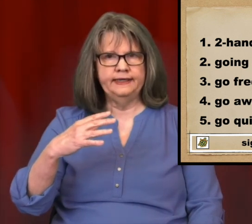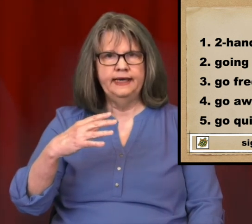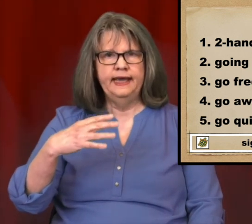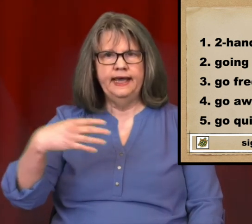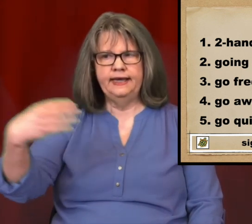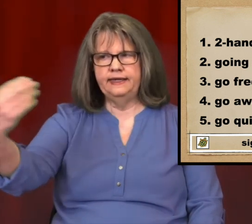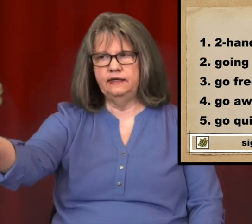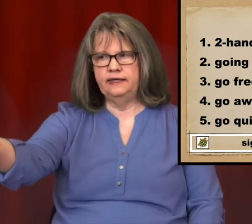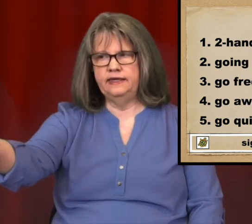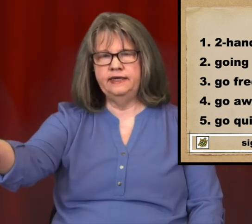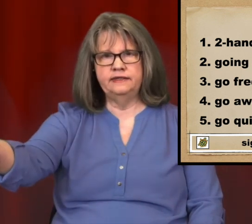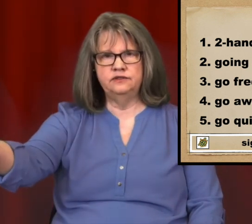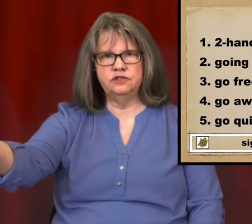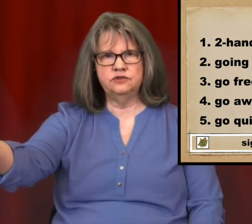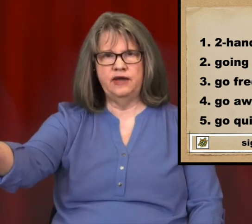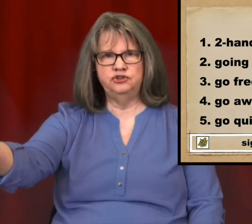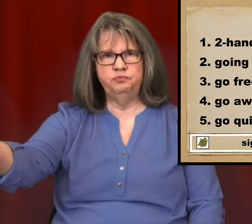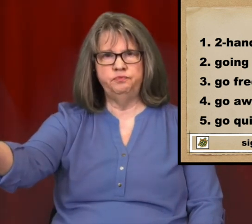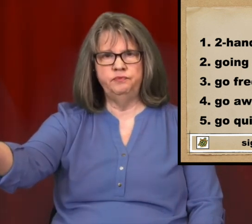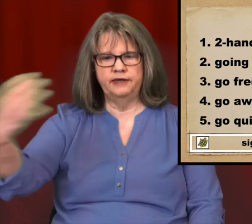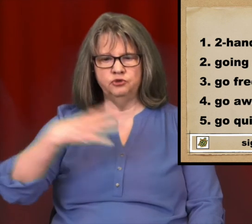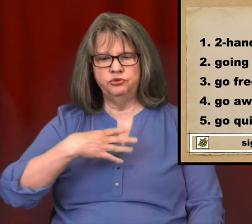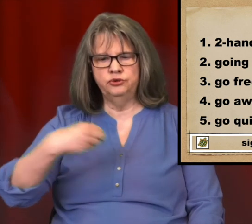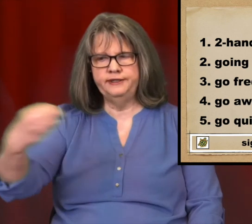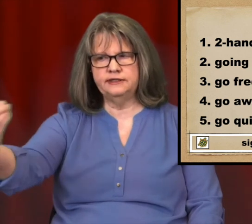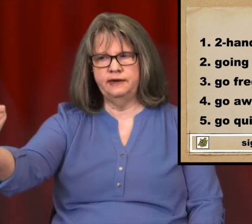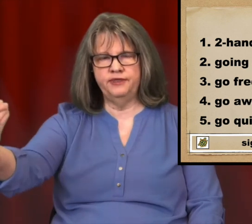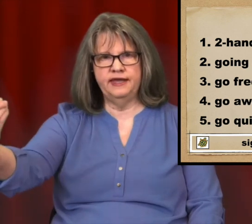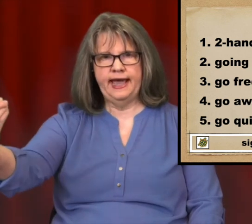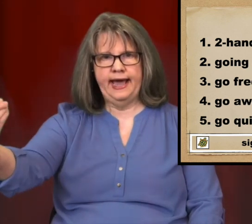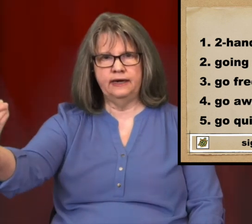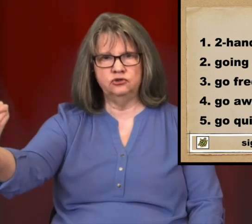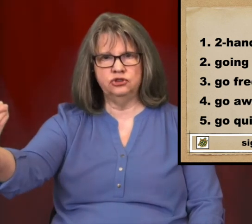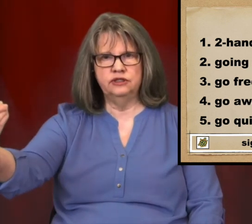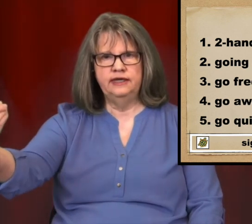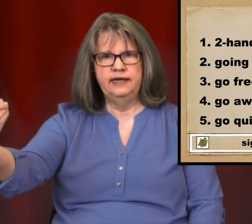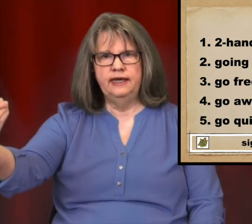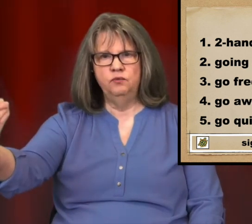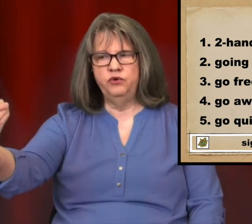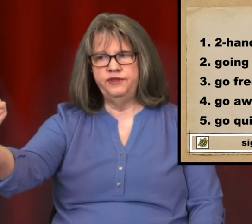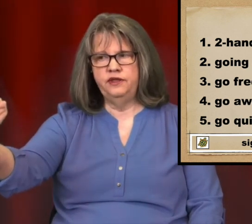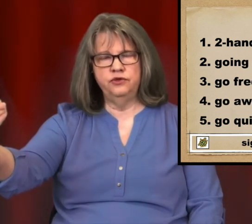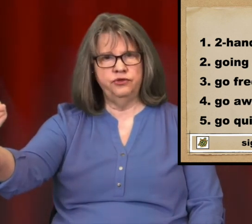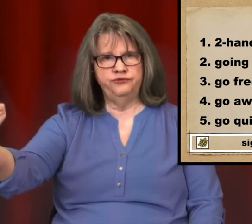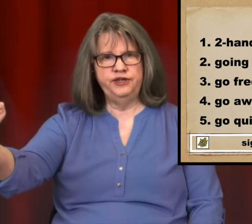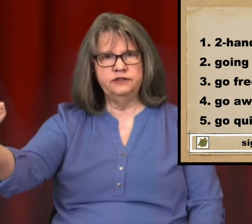it ends, as you, like you're pulling something out with either the fingers